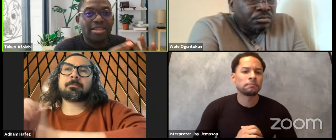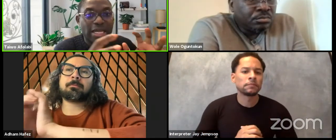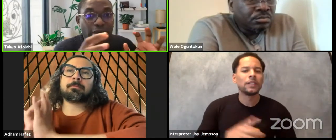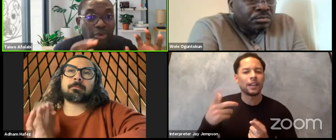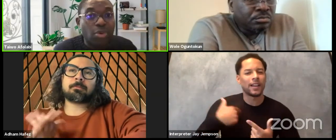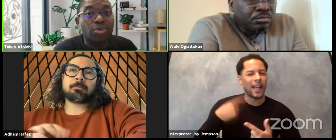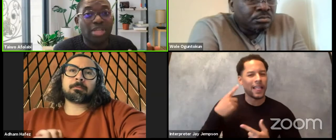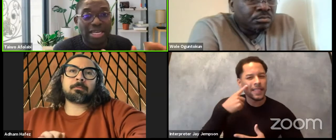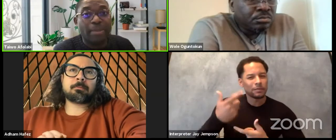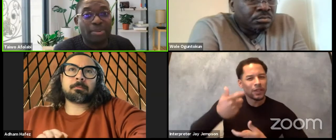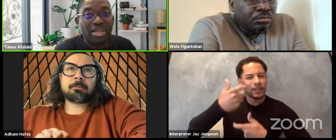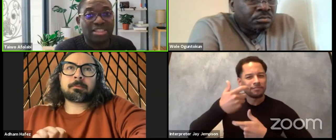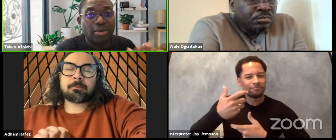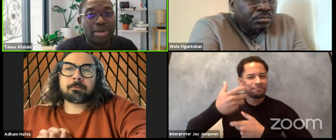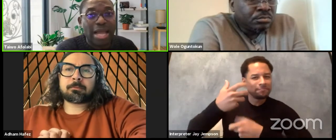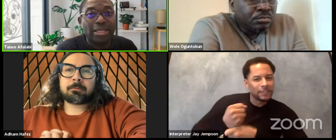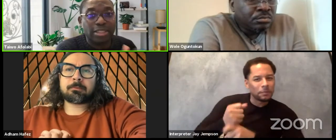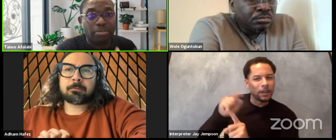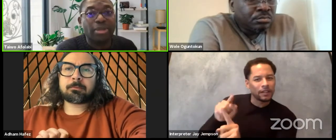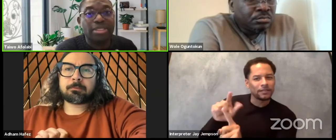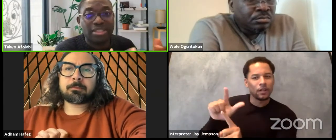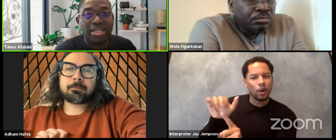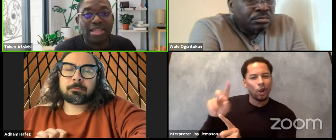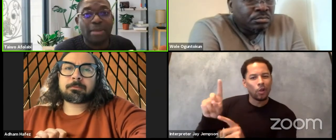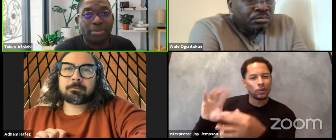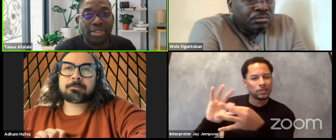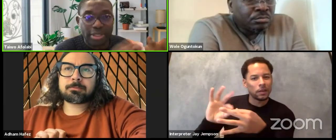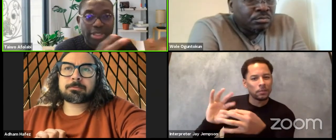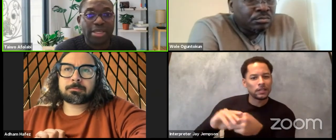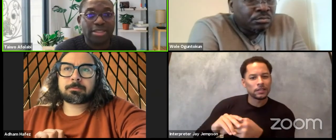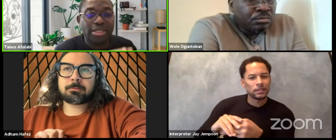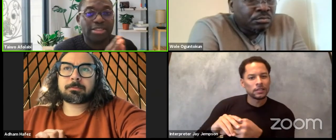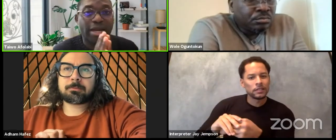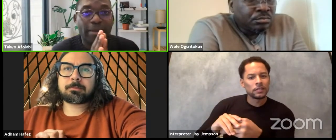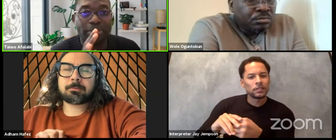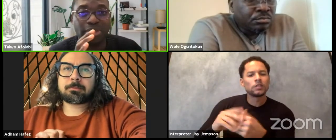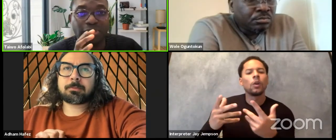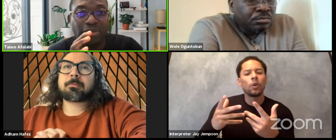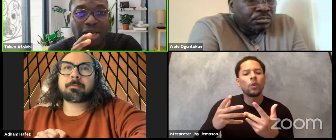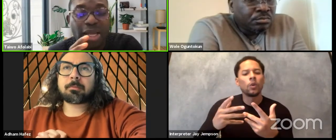that the role of that place the locality plays in the entire piece around it